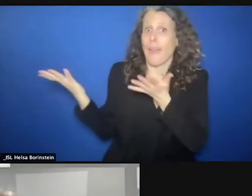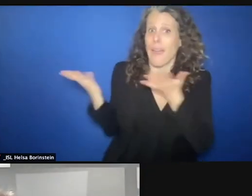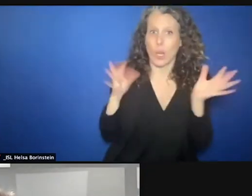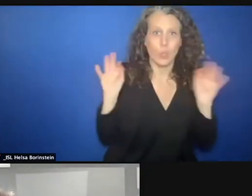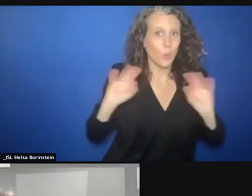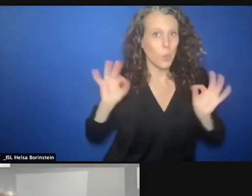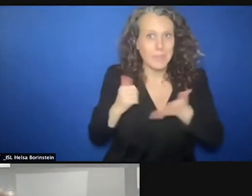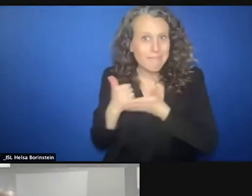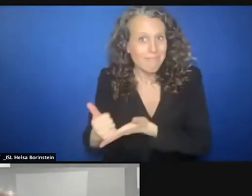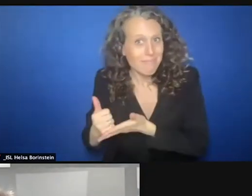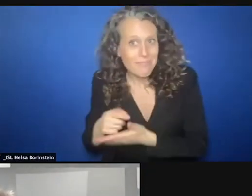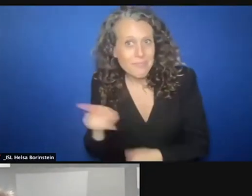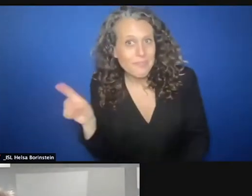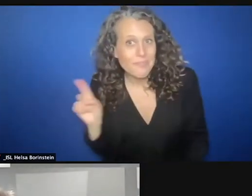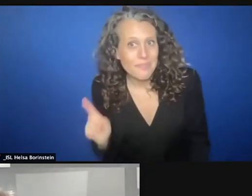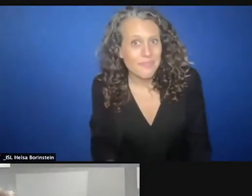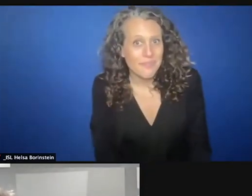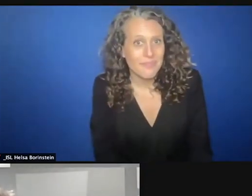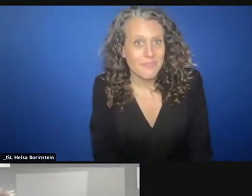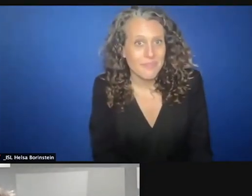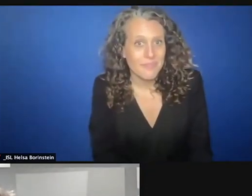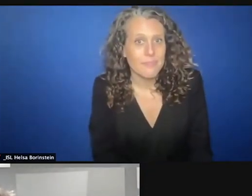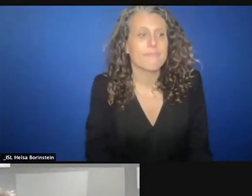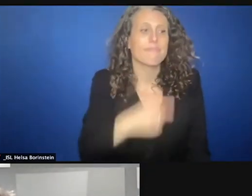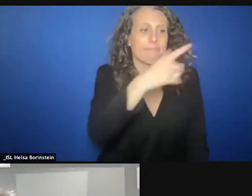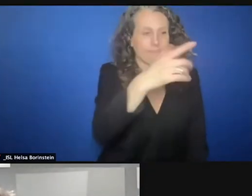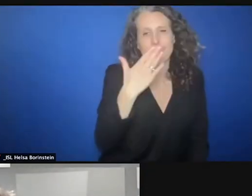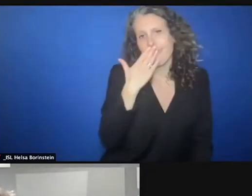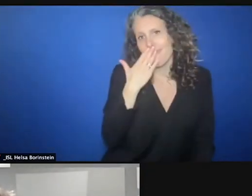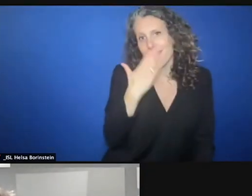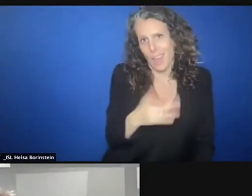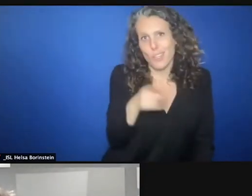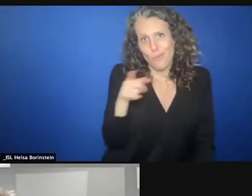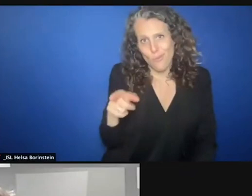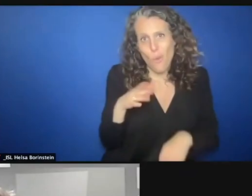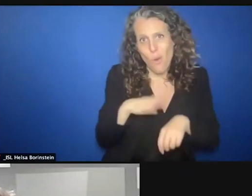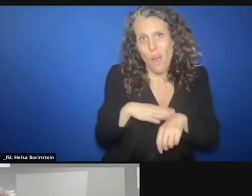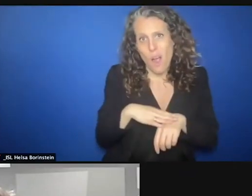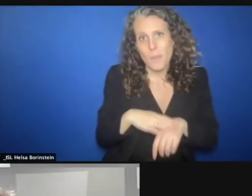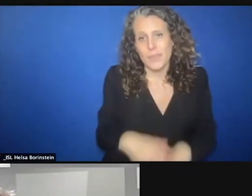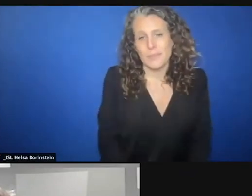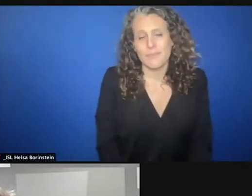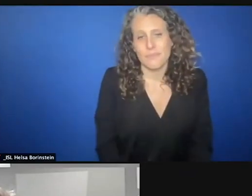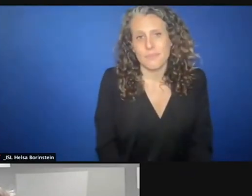the end but thank you so much for that. I'm sure the donors took note we want to make a quantum